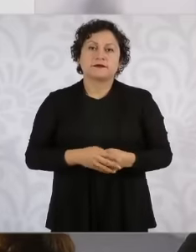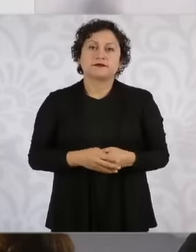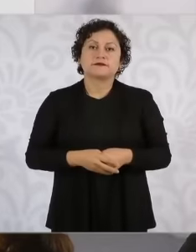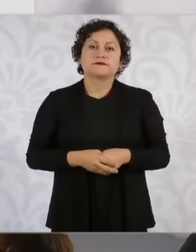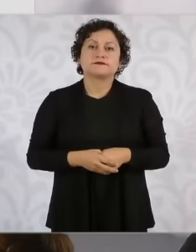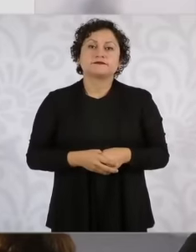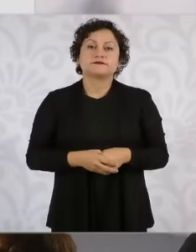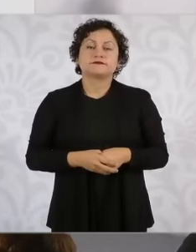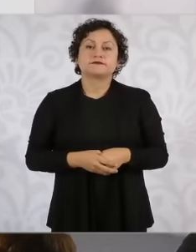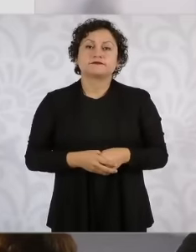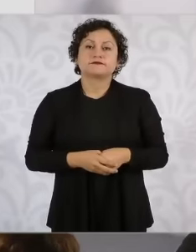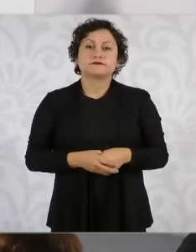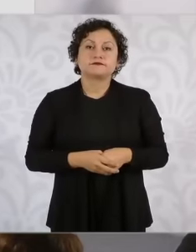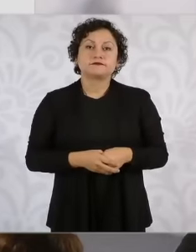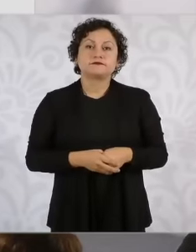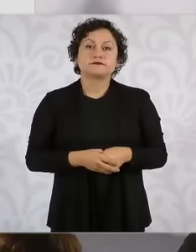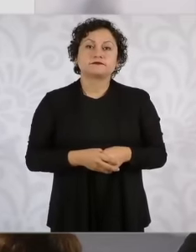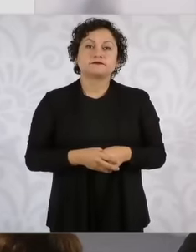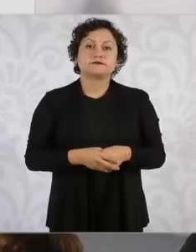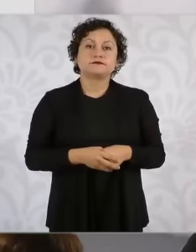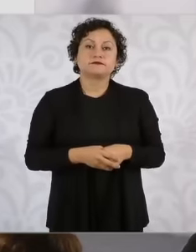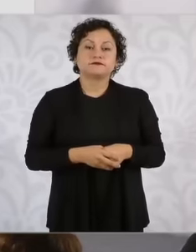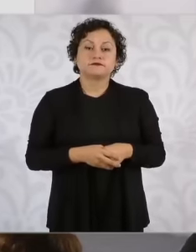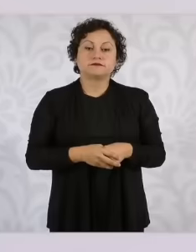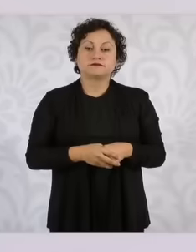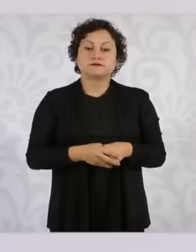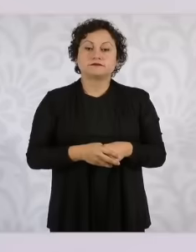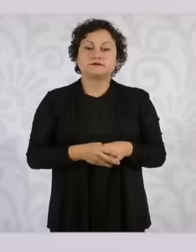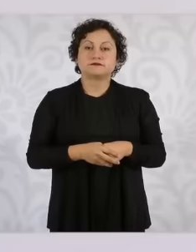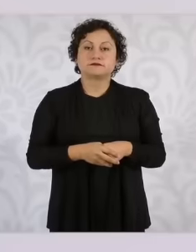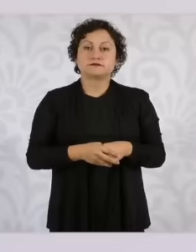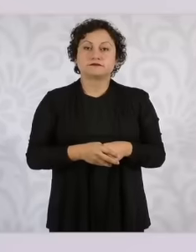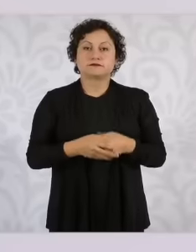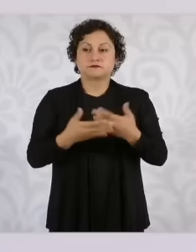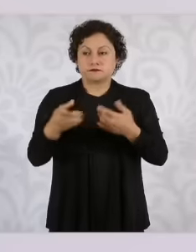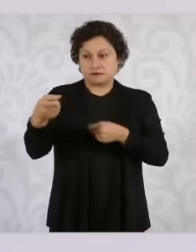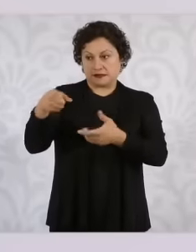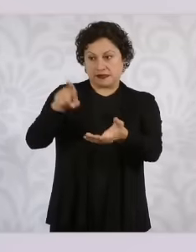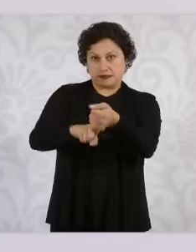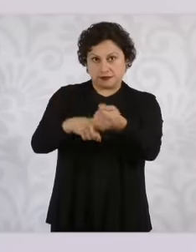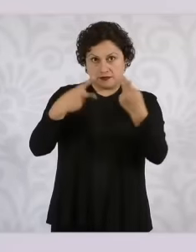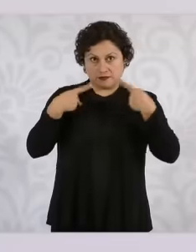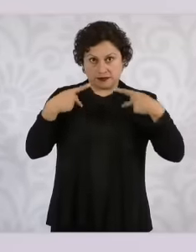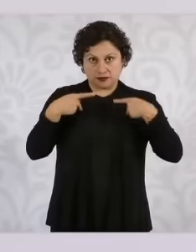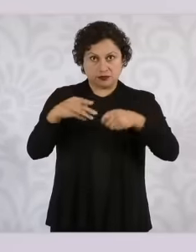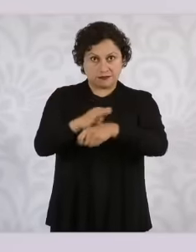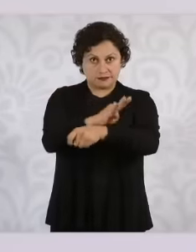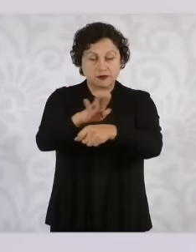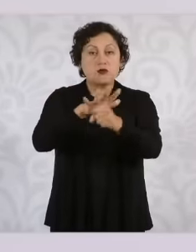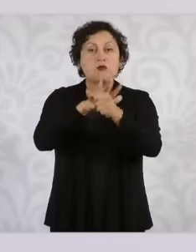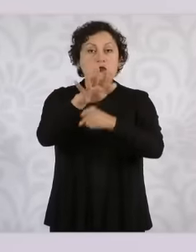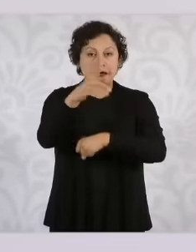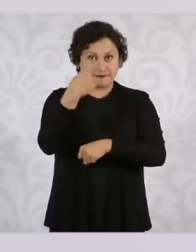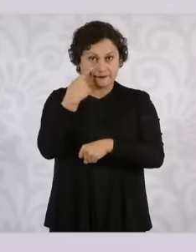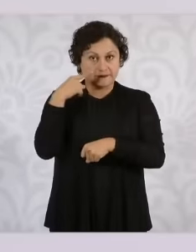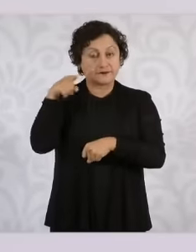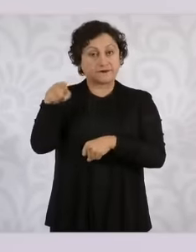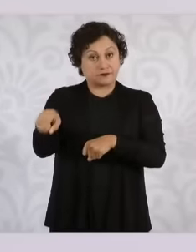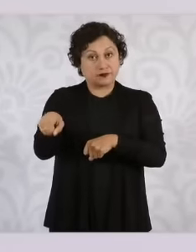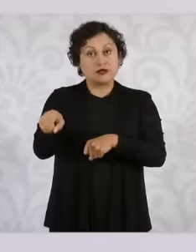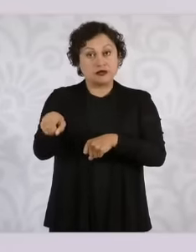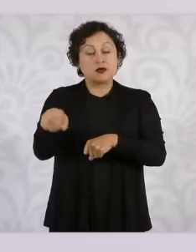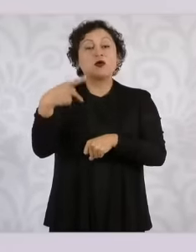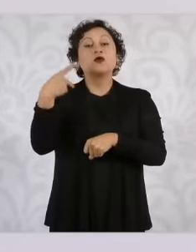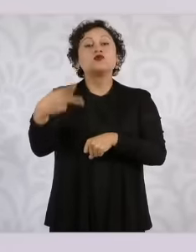eh participants of the national guard have access to the social security services of the